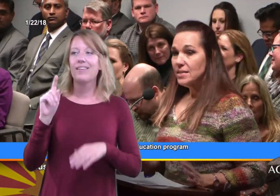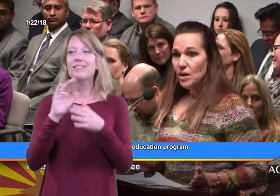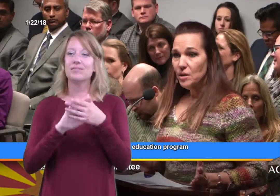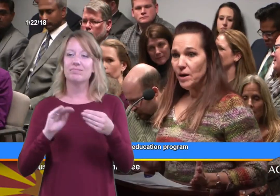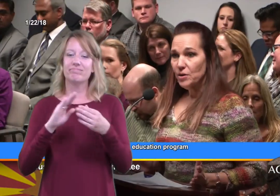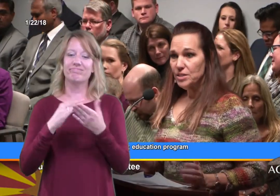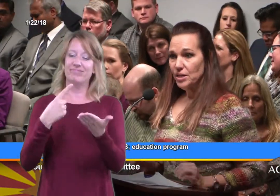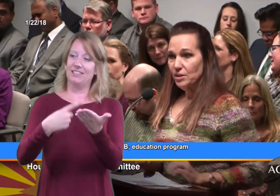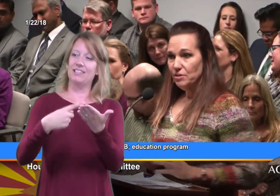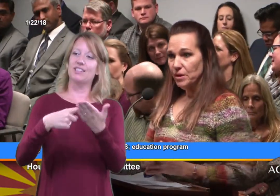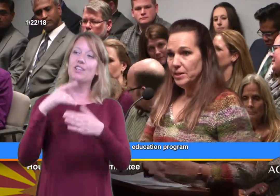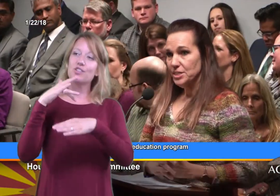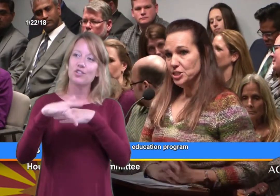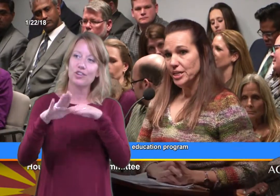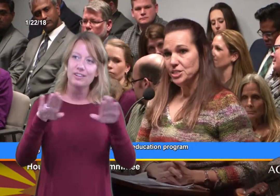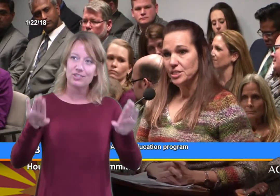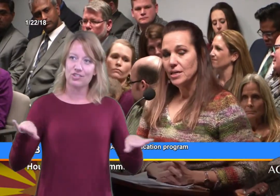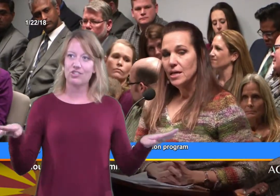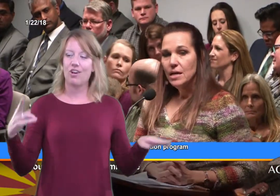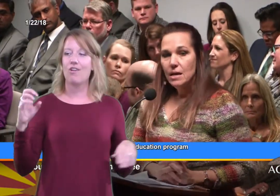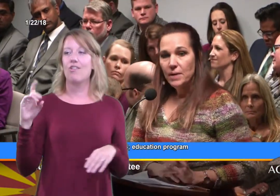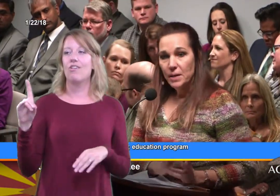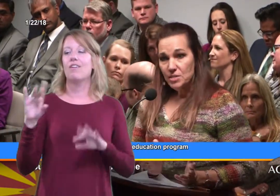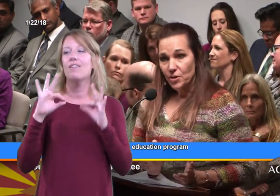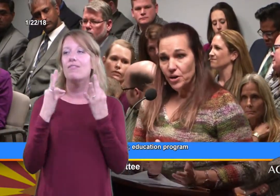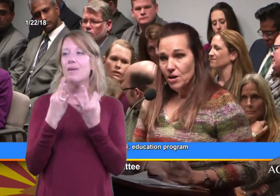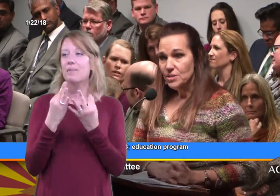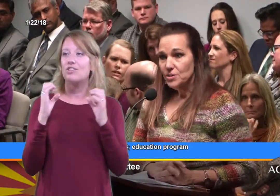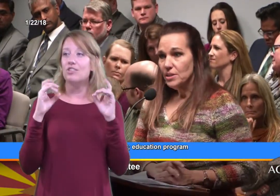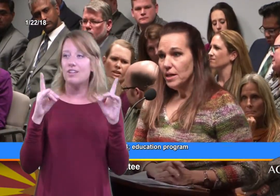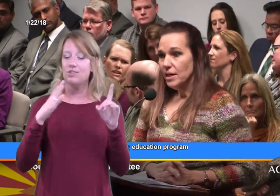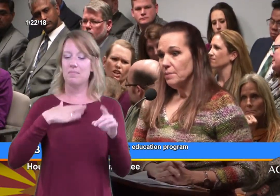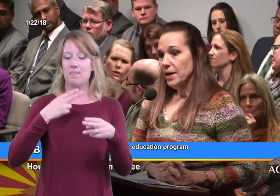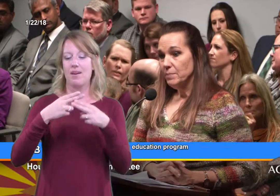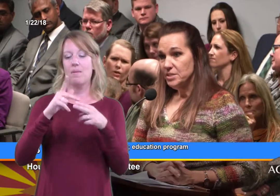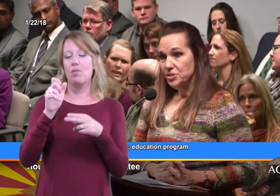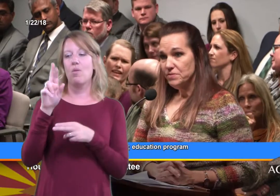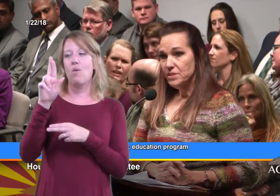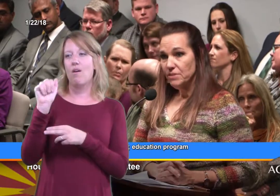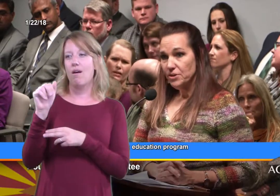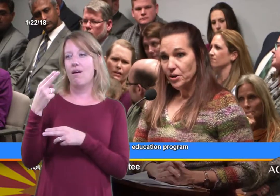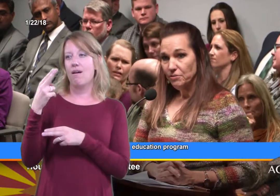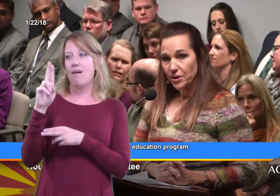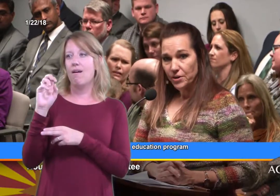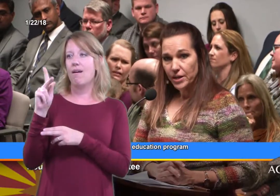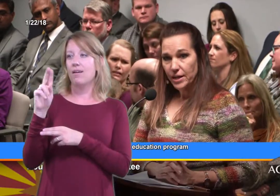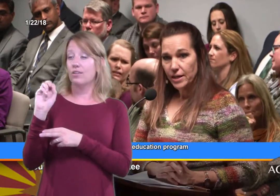and and talk about early childhood, family education. My name is Laura Hocknull. I am a teacher of the deaf and hard of hearing,